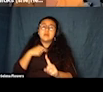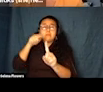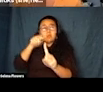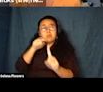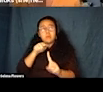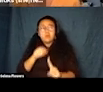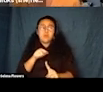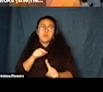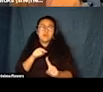Next slide, please.